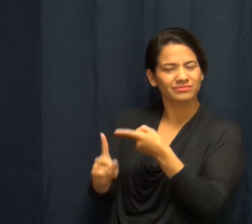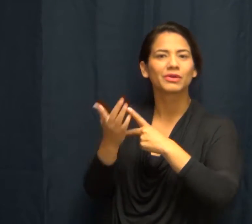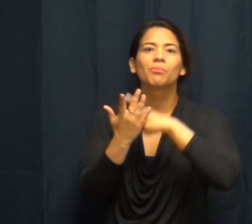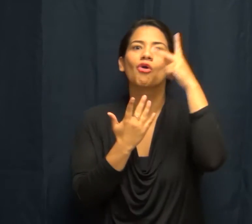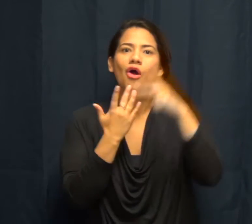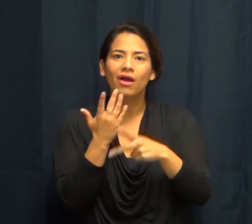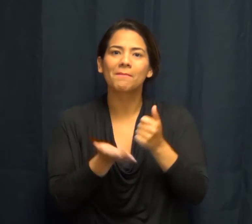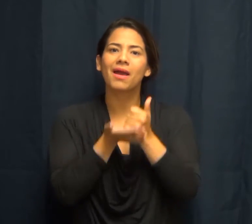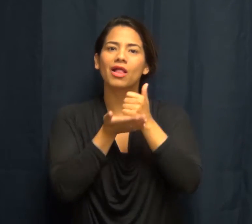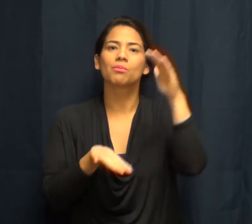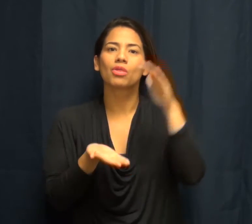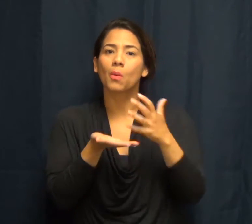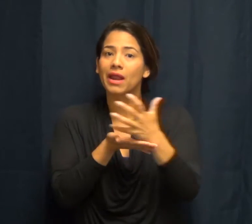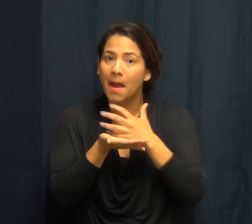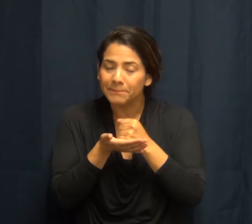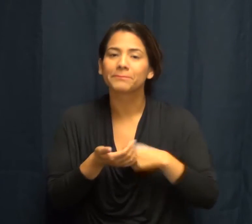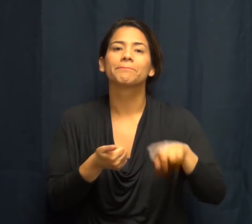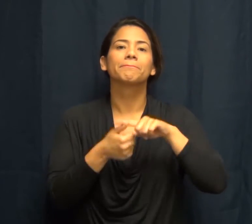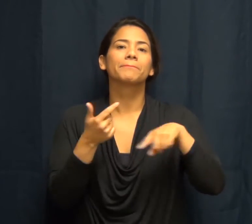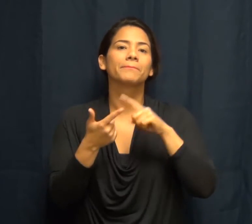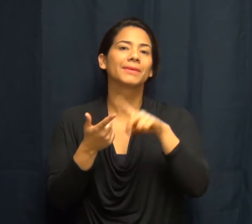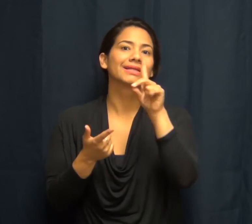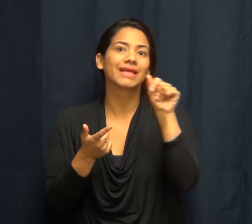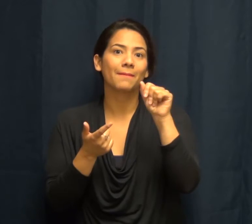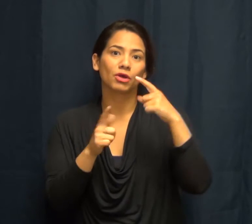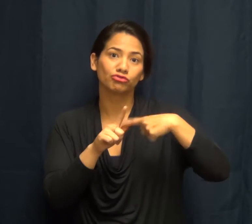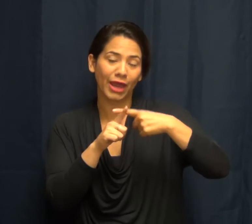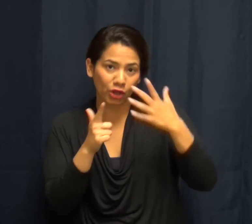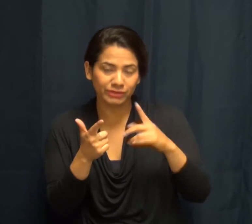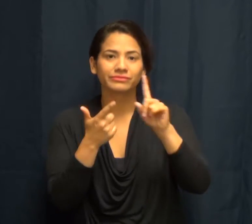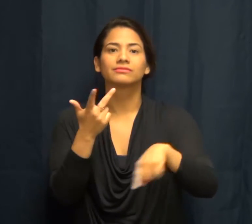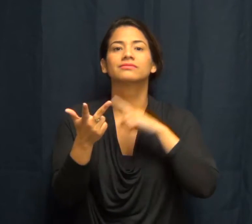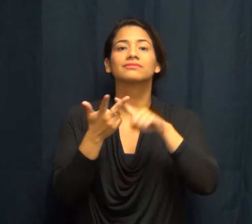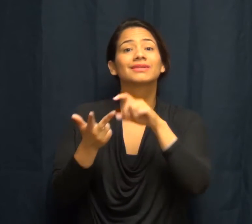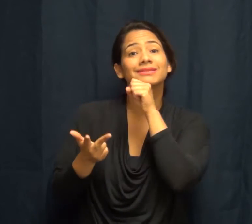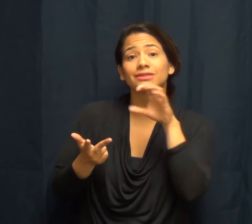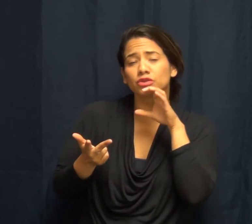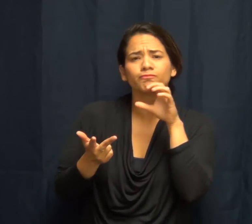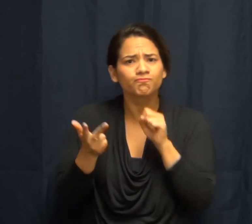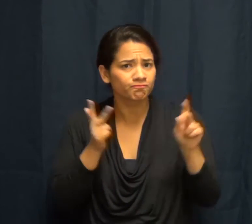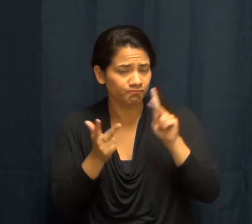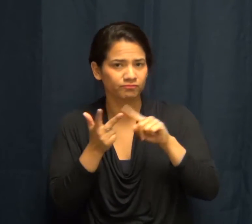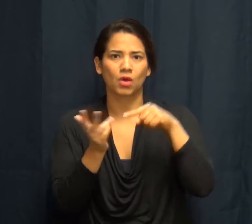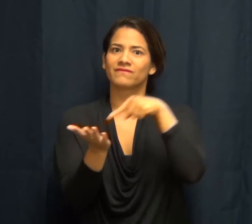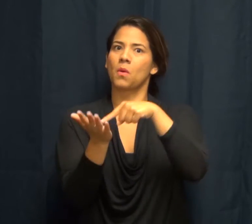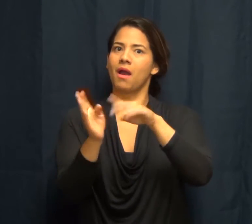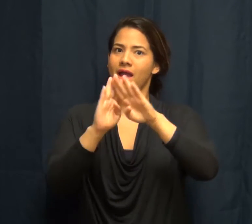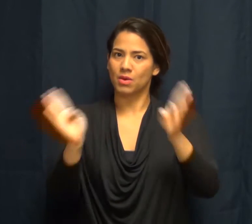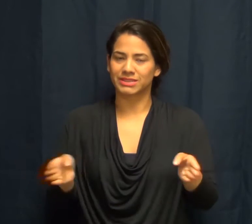Section 8 is a program helps low income, elderly and disabled tenants afford housing.